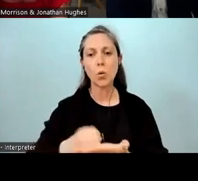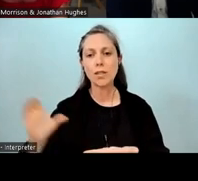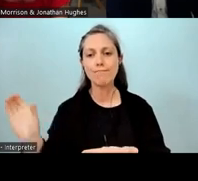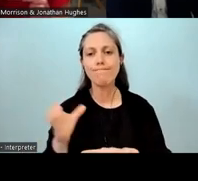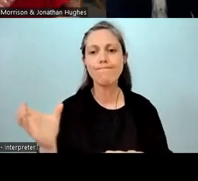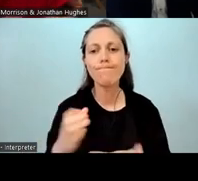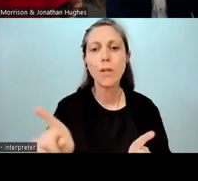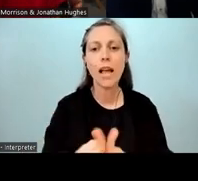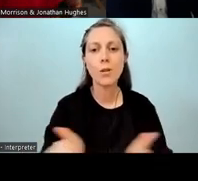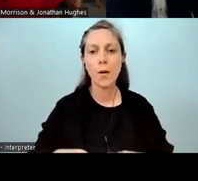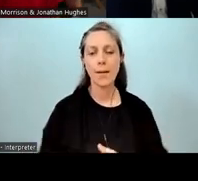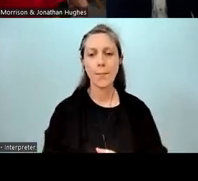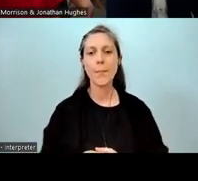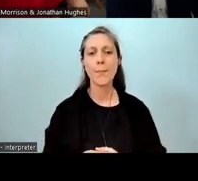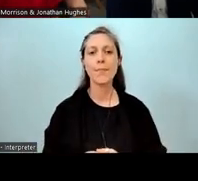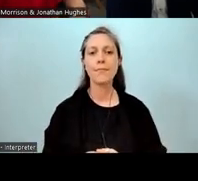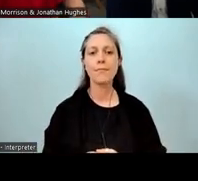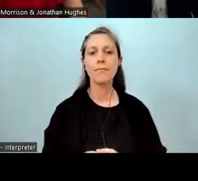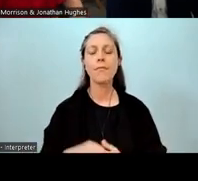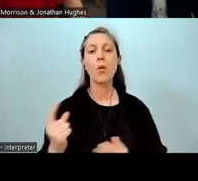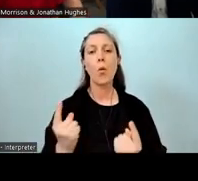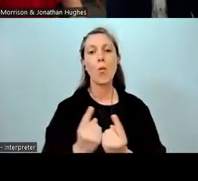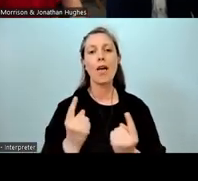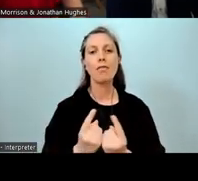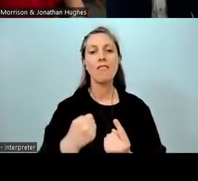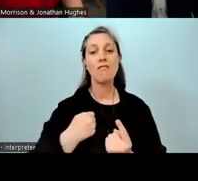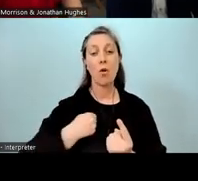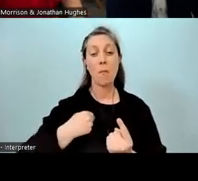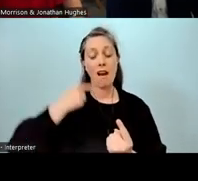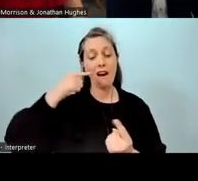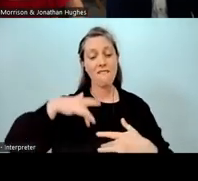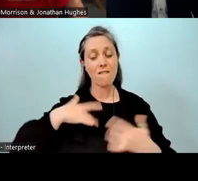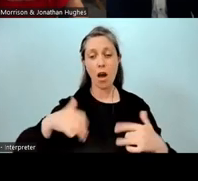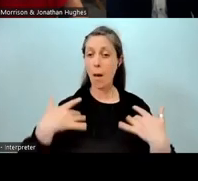And I think one of the really meaningful things for me to see quickly, and I didn't push for this,